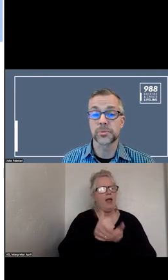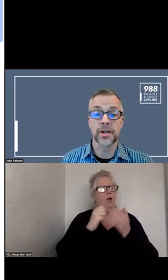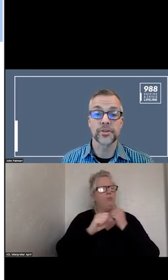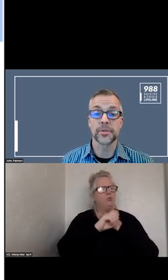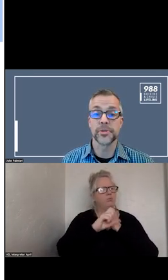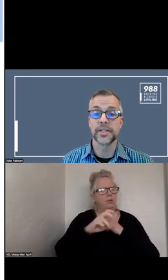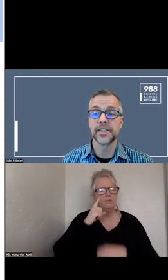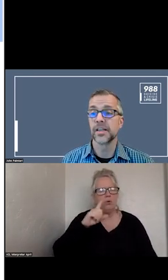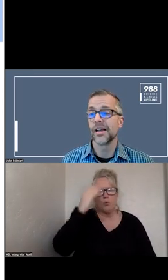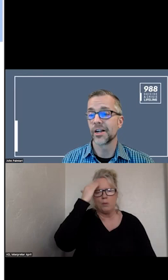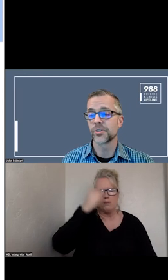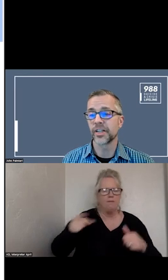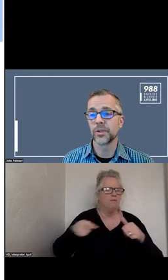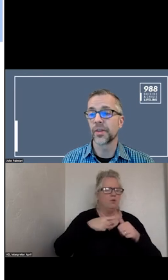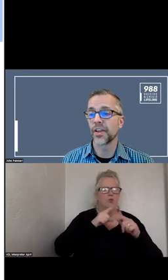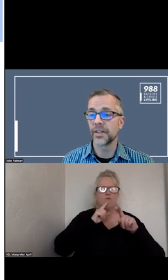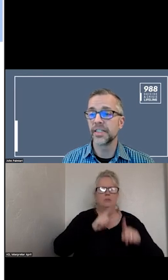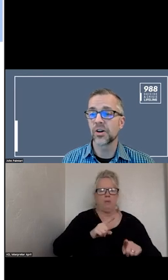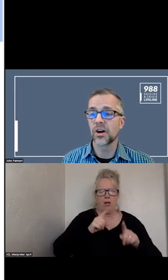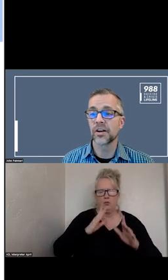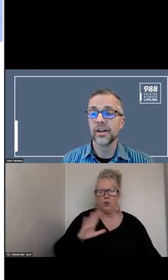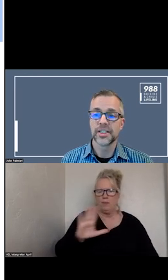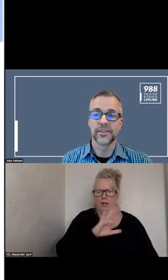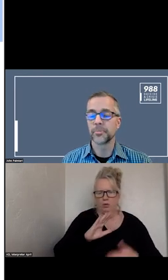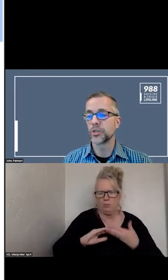RESPONDER COMMUNITIES AND UNDERSTANDING THEIR NEED AND DEVELOPING